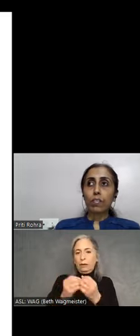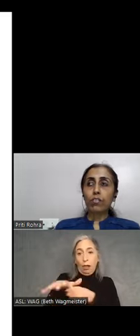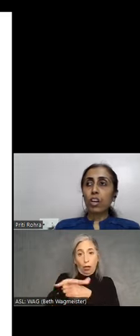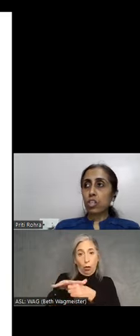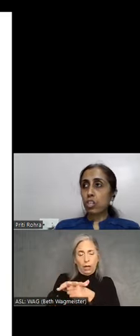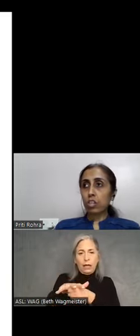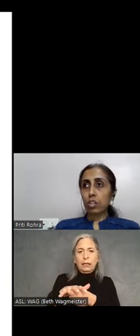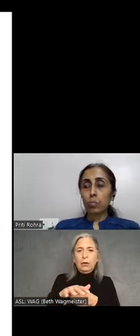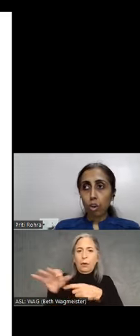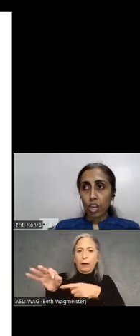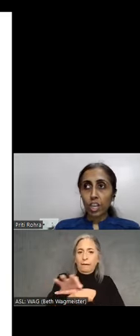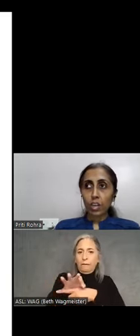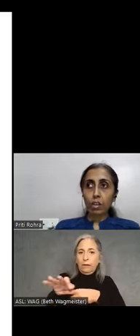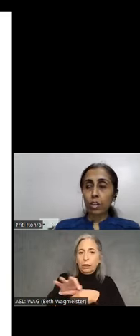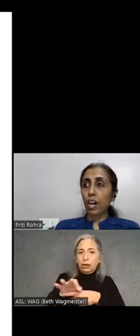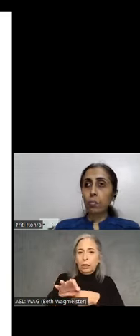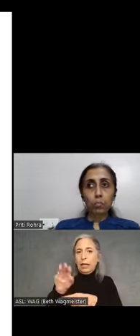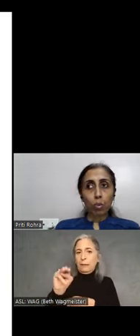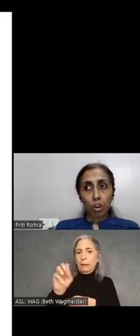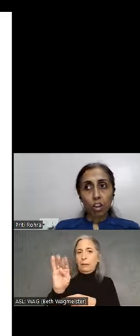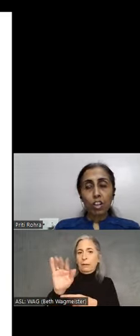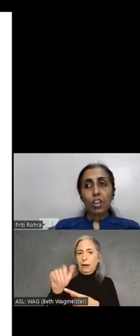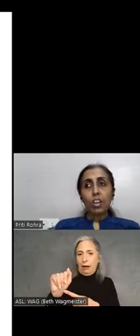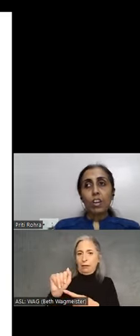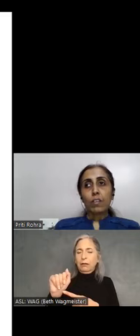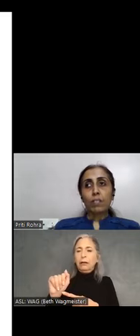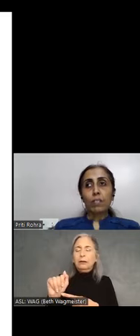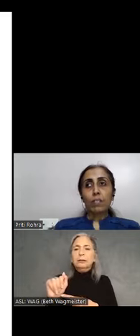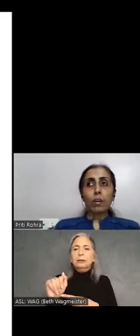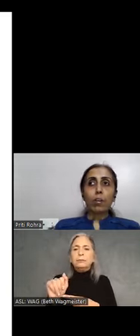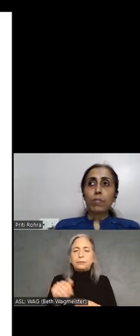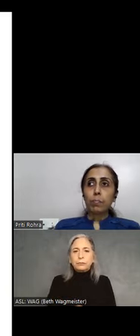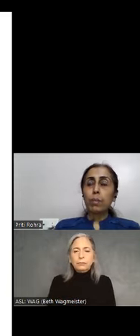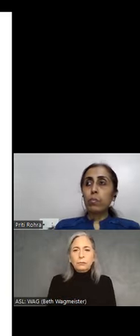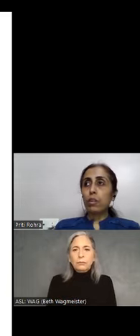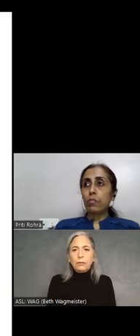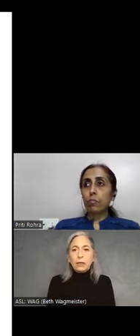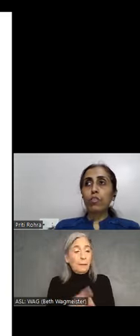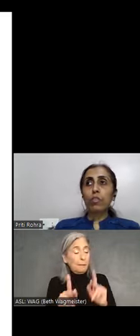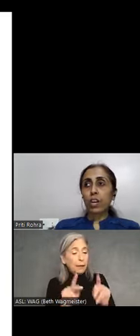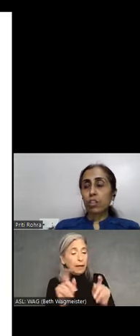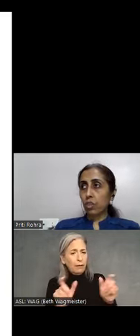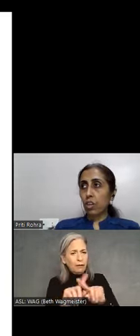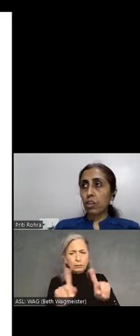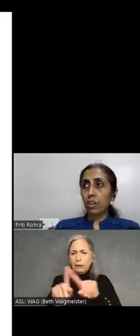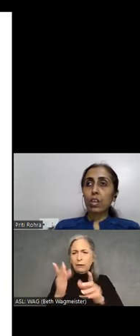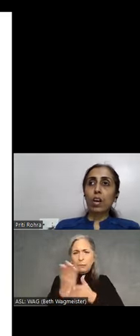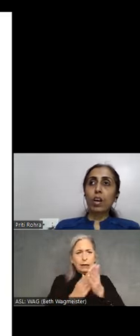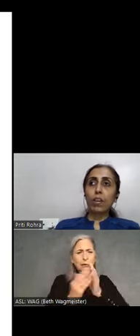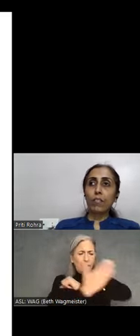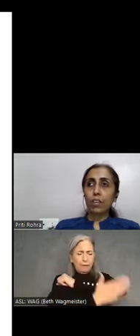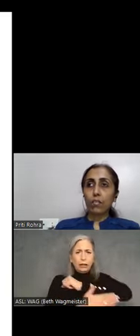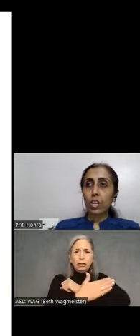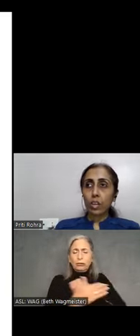we function on a hybrid model where people from different parts of the country are working with